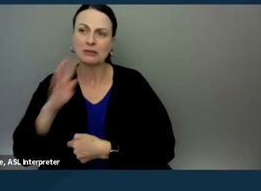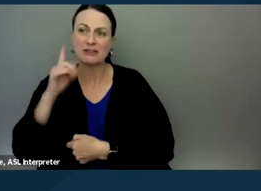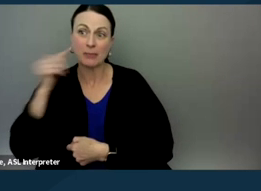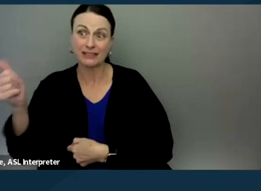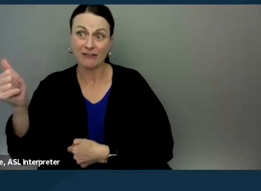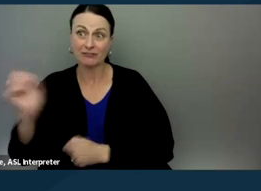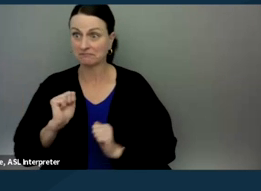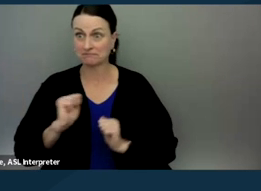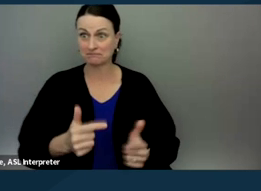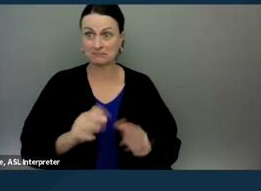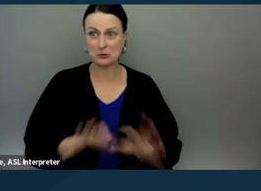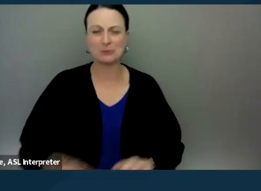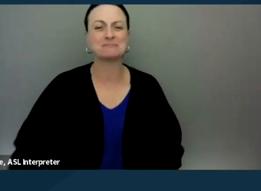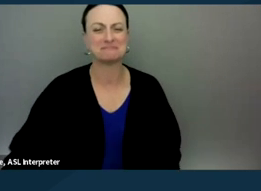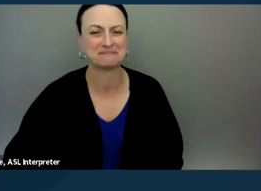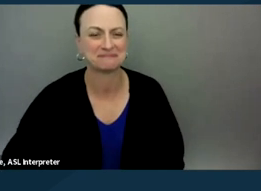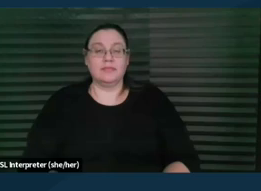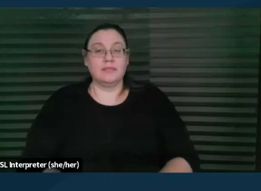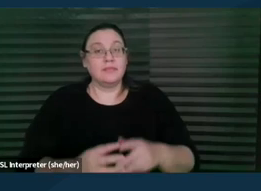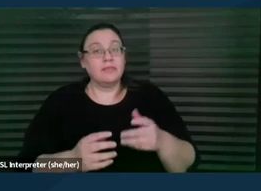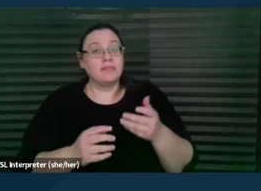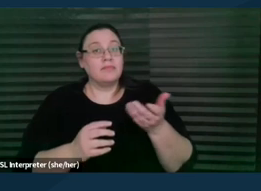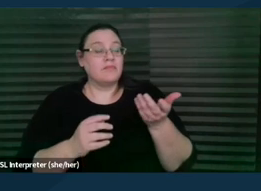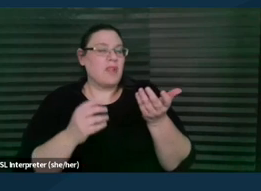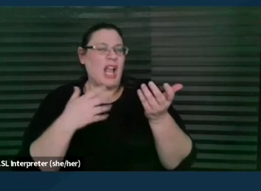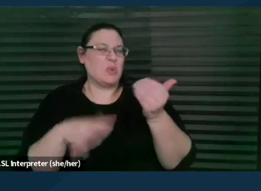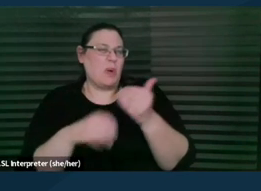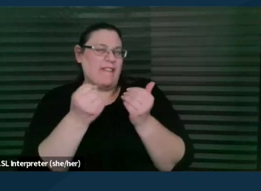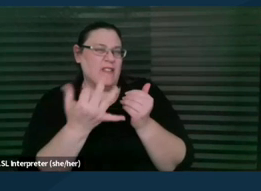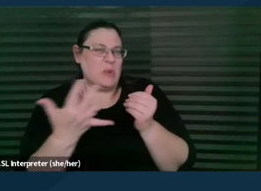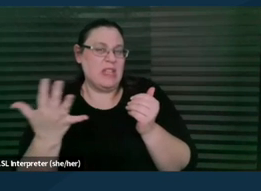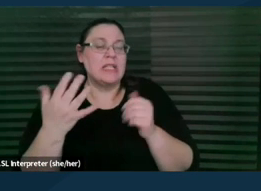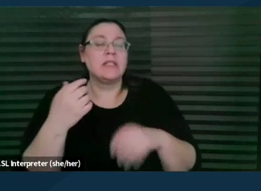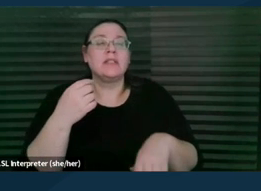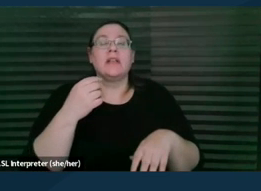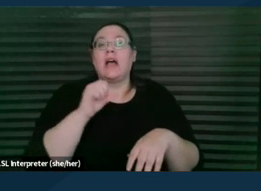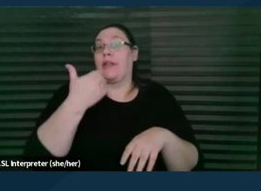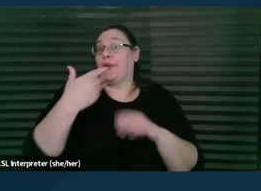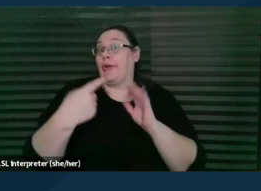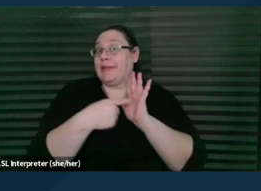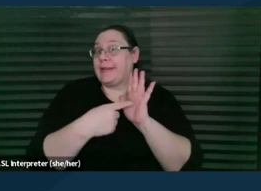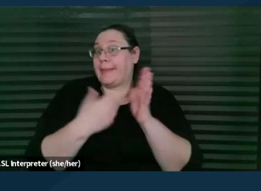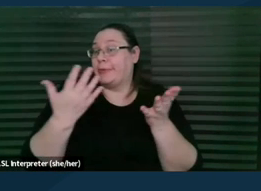Is there anything that you wanted to add to this, Cheryl? Just a couple of things. I think another good example might be that